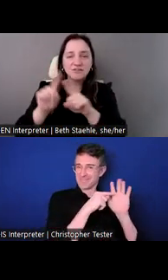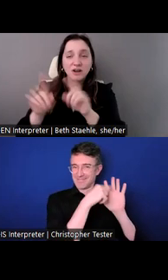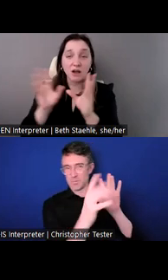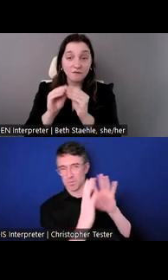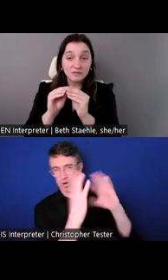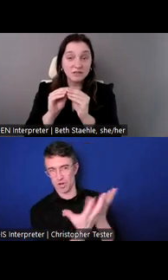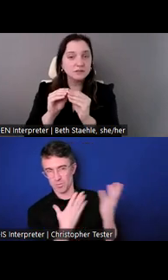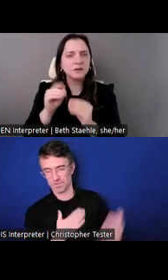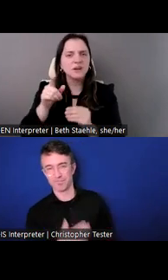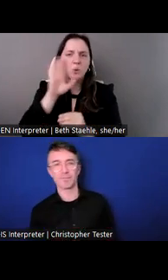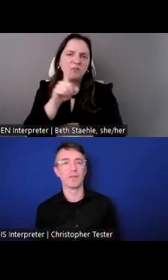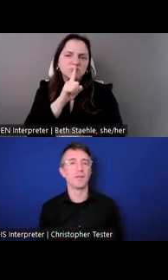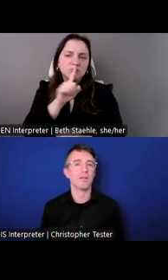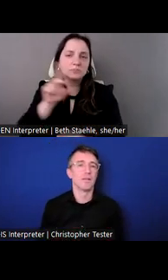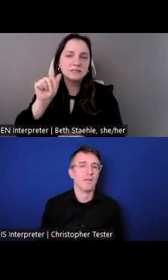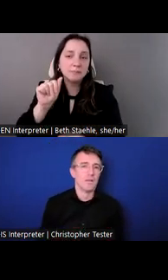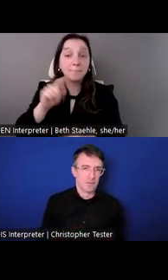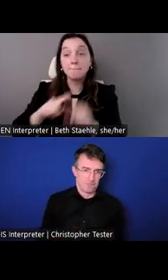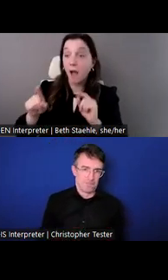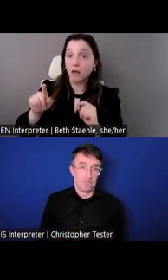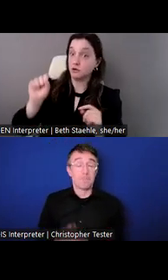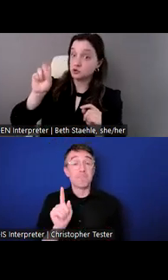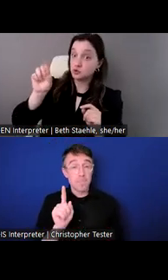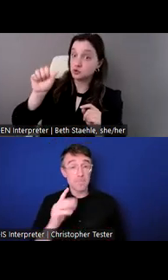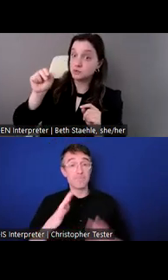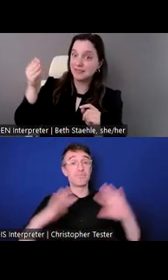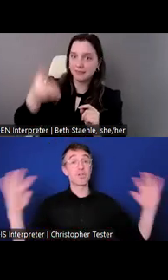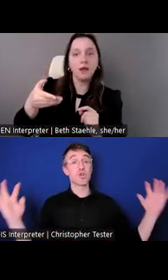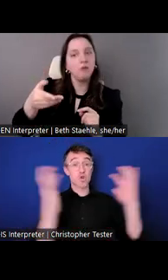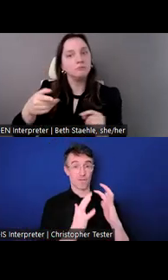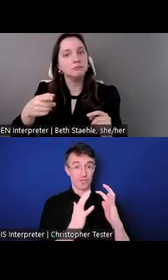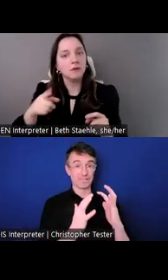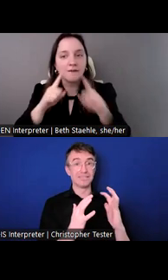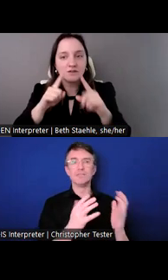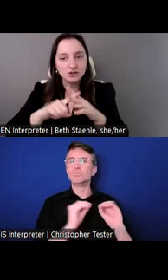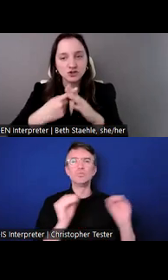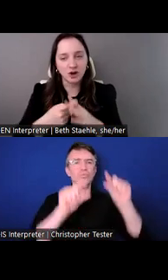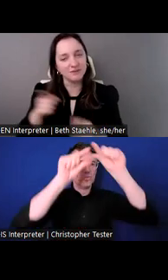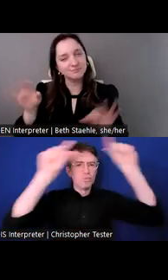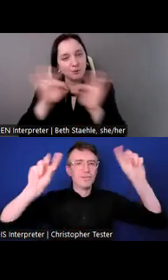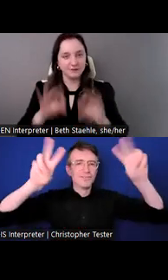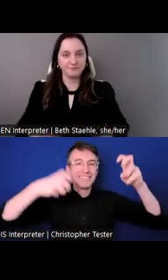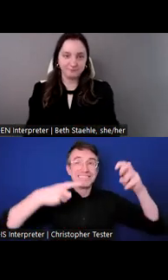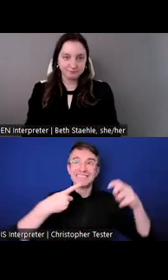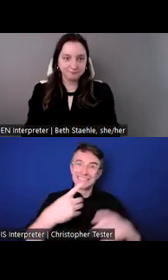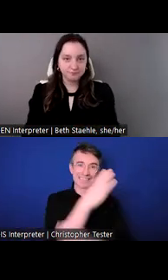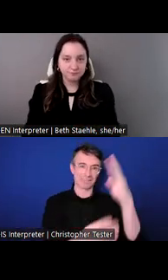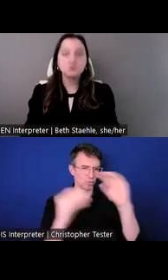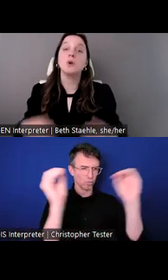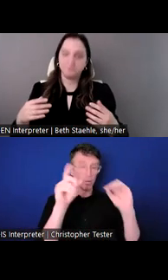Lastly, what kinds of opportunities exist for you? And the next slide, please. And there's lots!